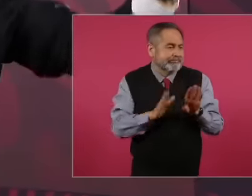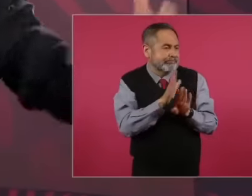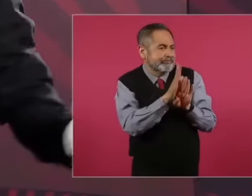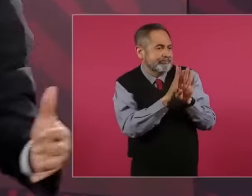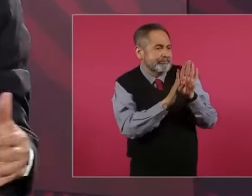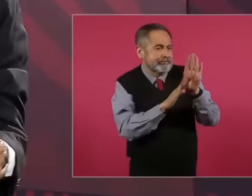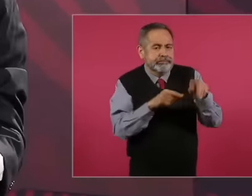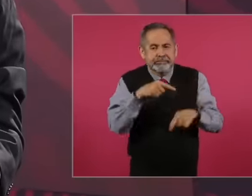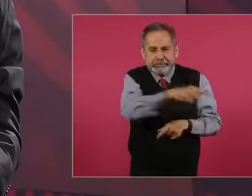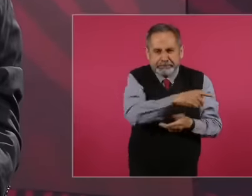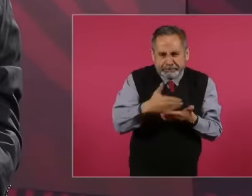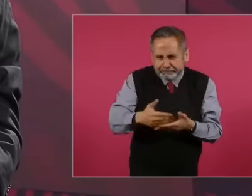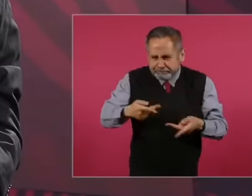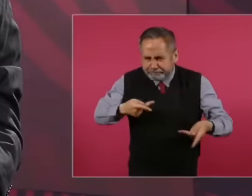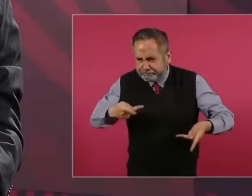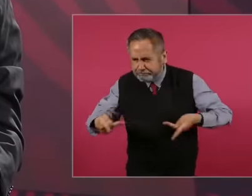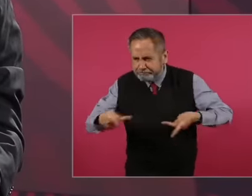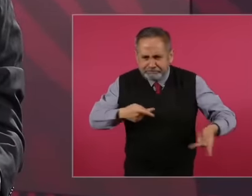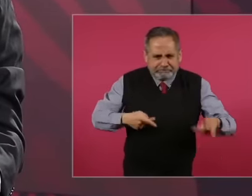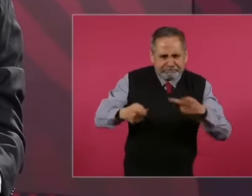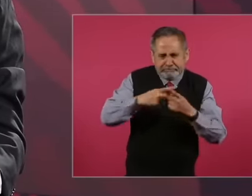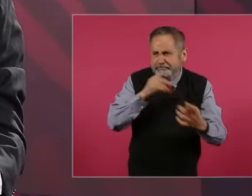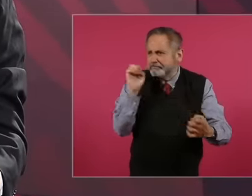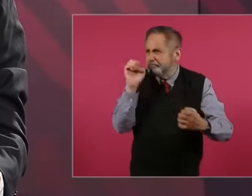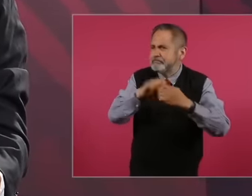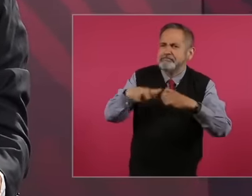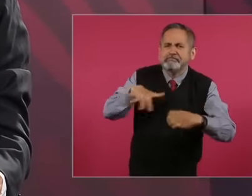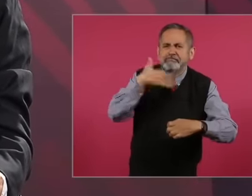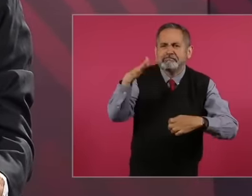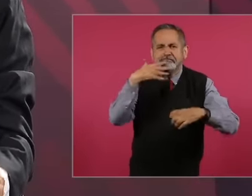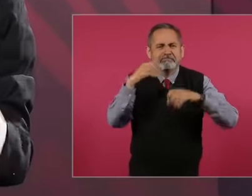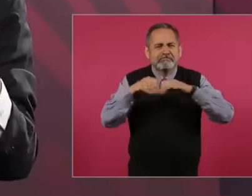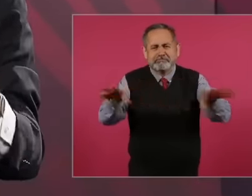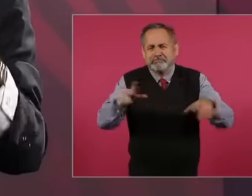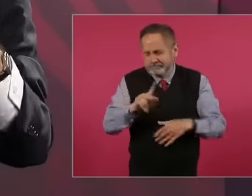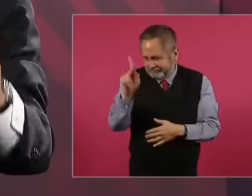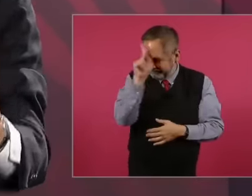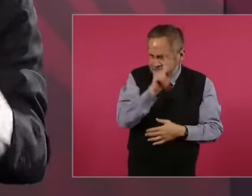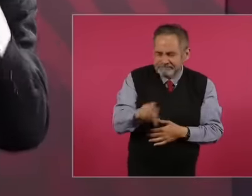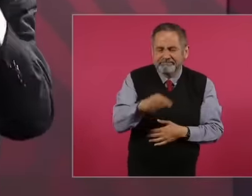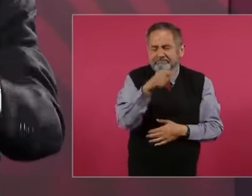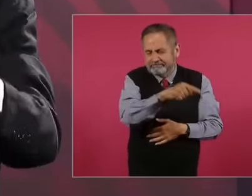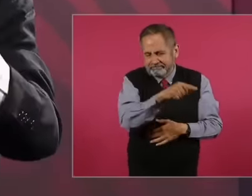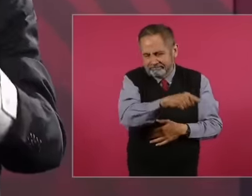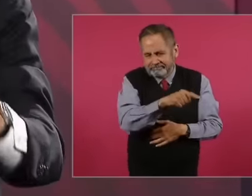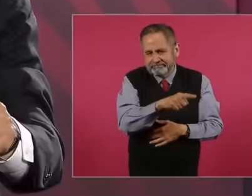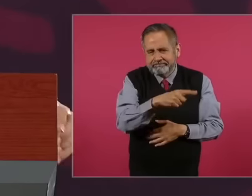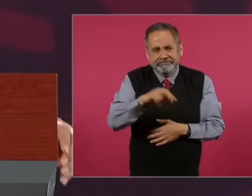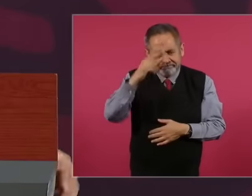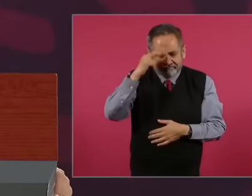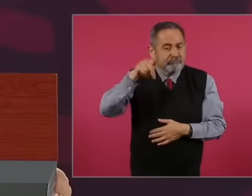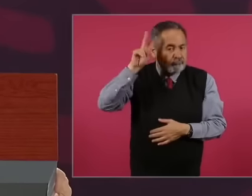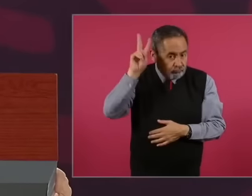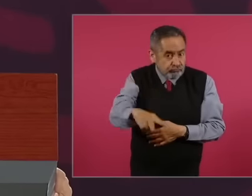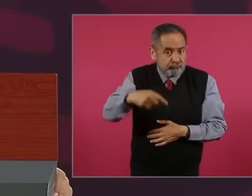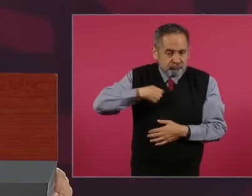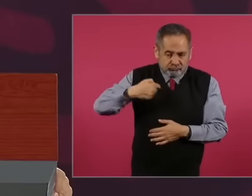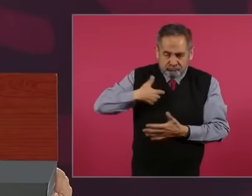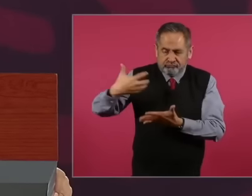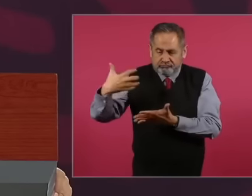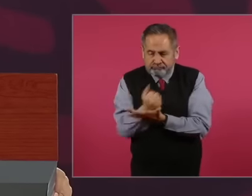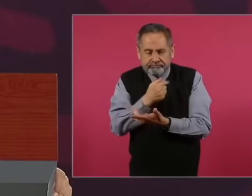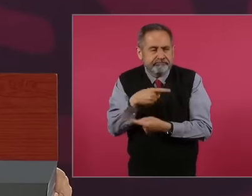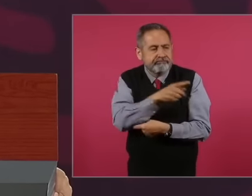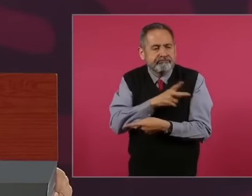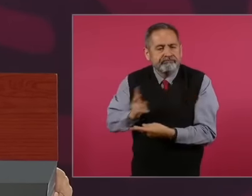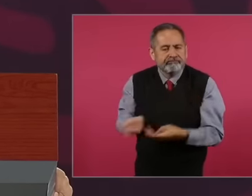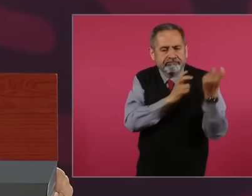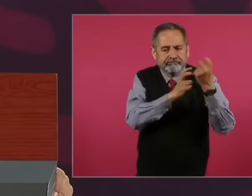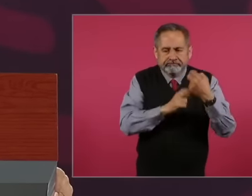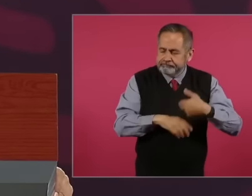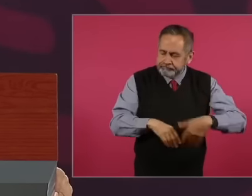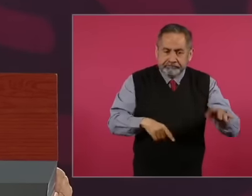fraud that they did because they stole the presidency, so Ciro knew about